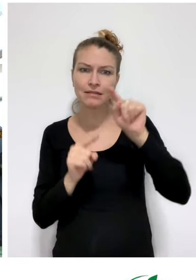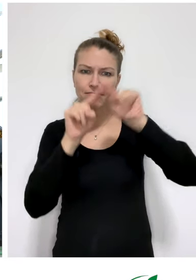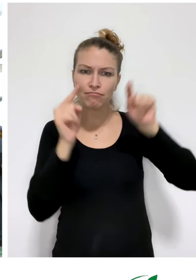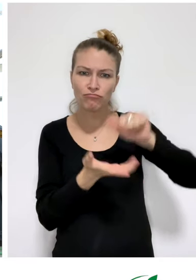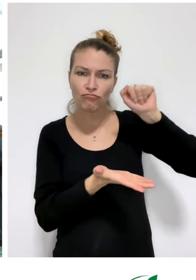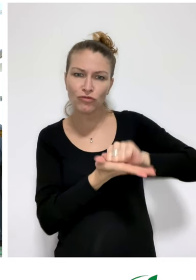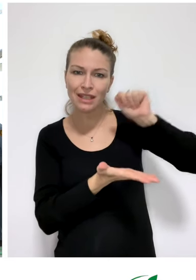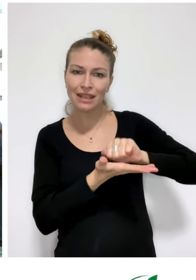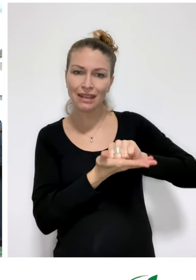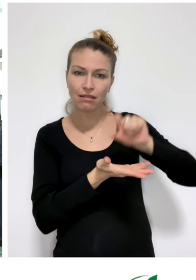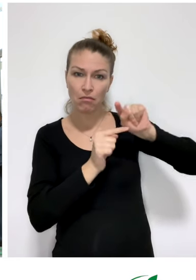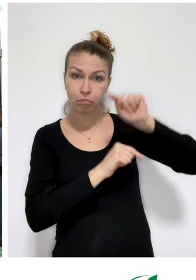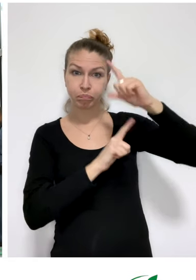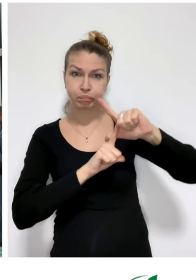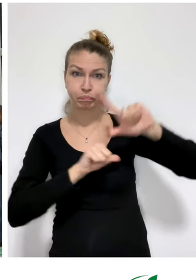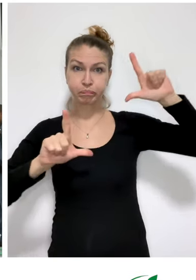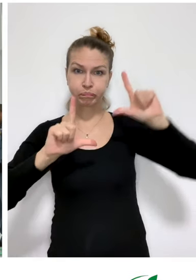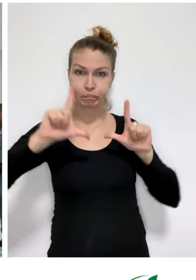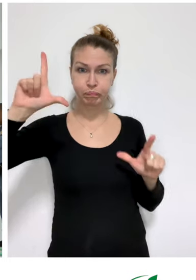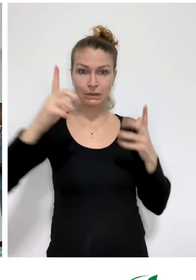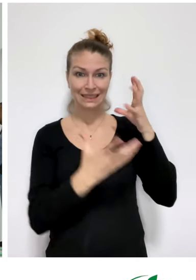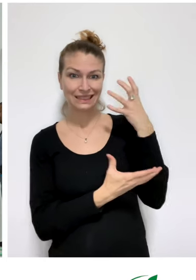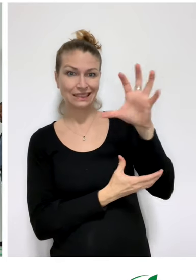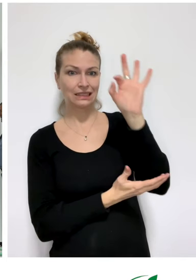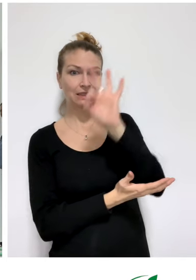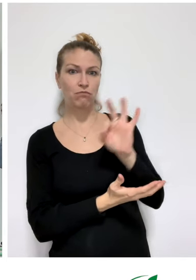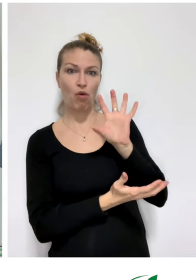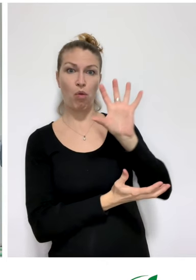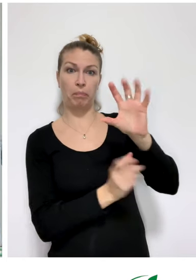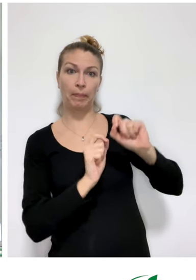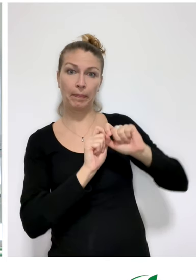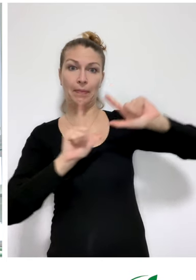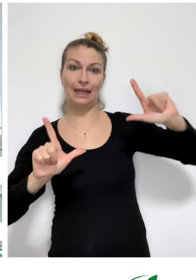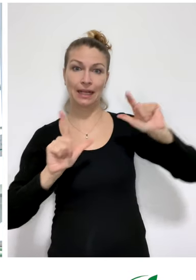Onsite orientation is ensured via large print and signage.